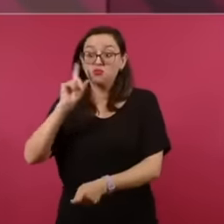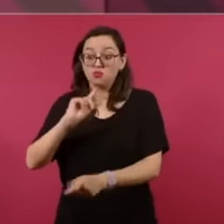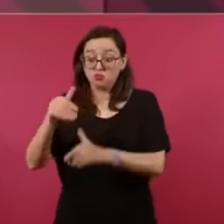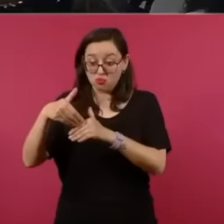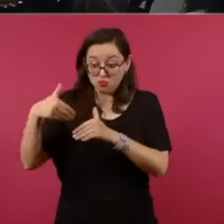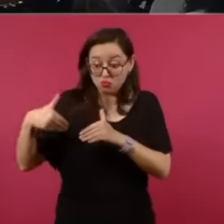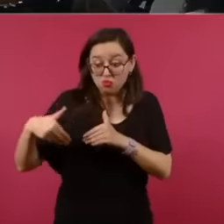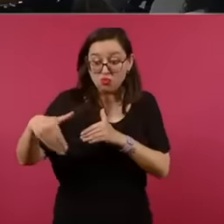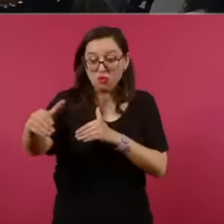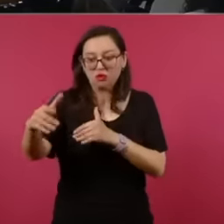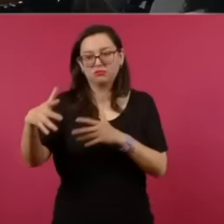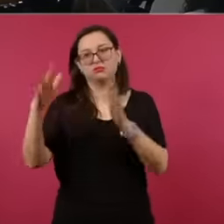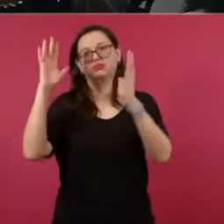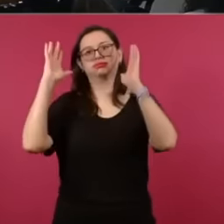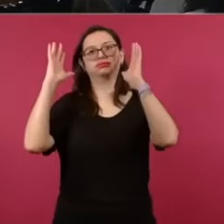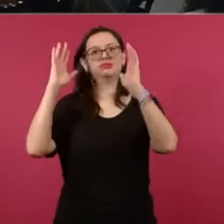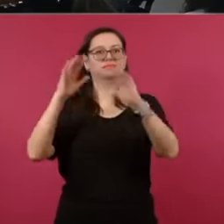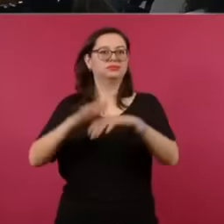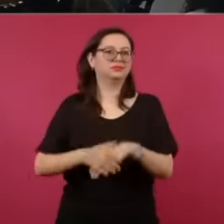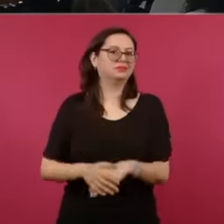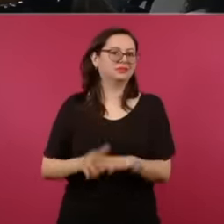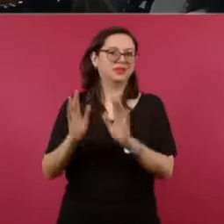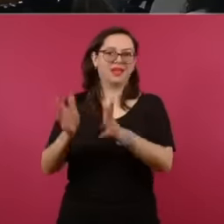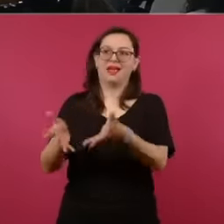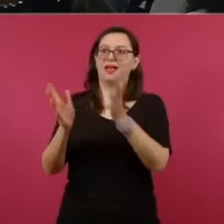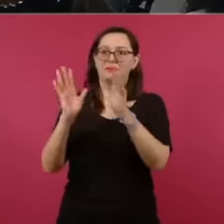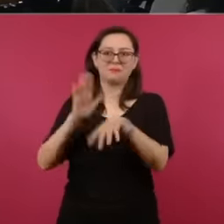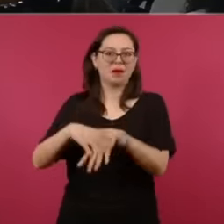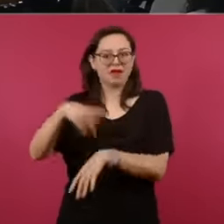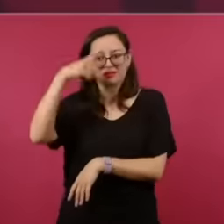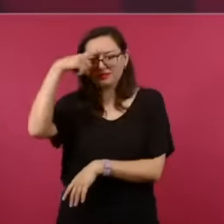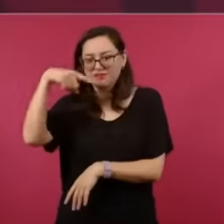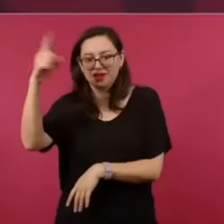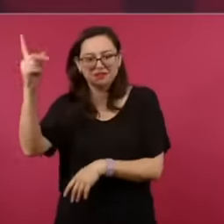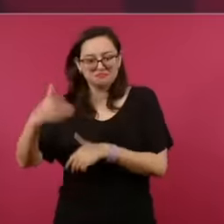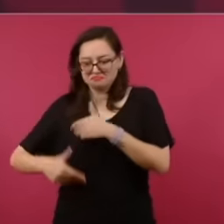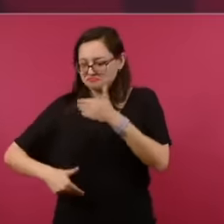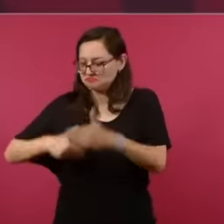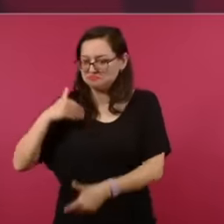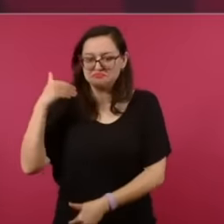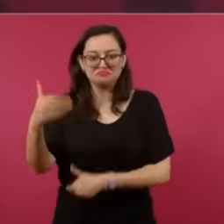treaty is already there, foreign investment is arriving, as